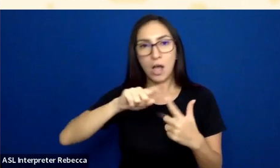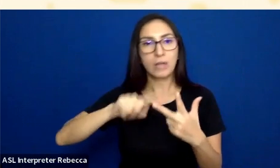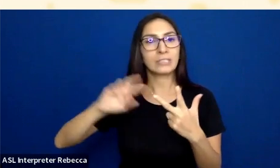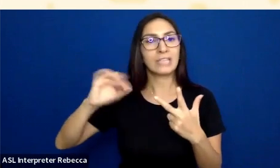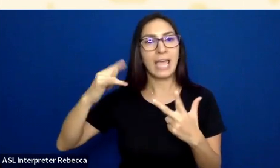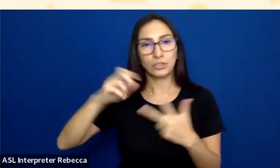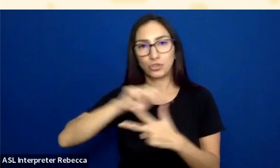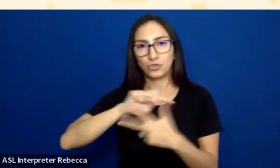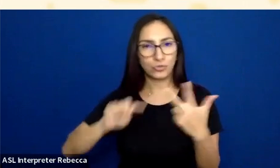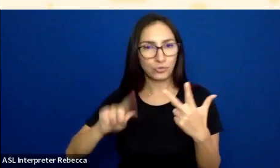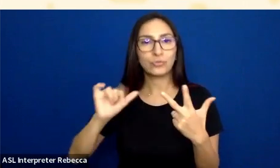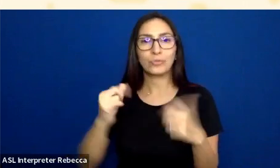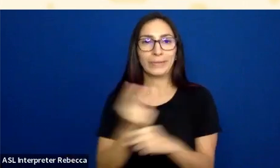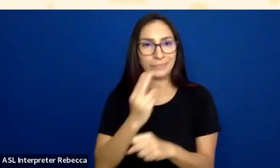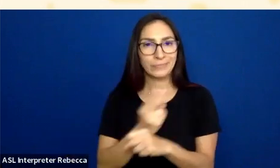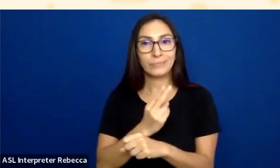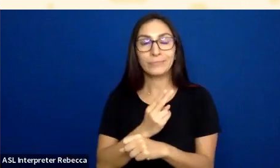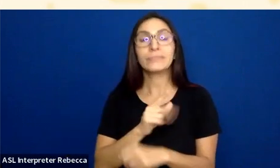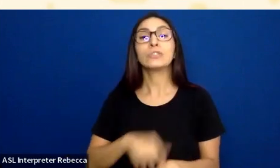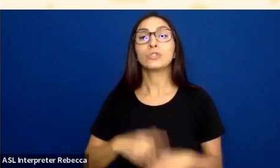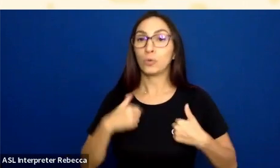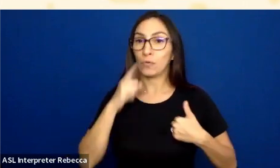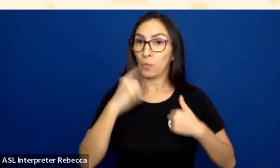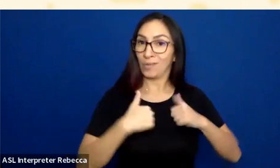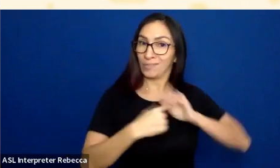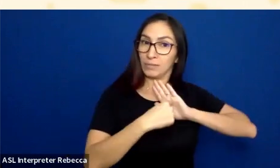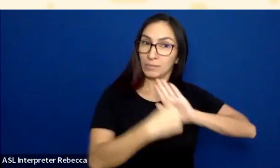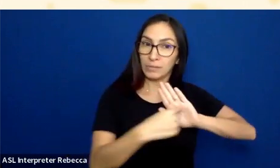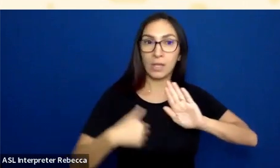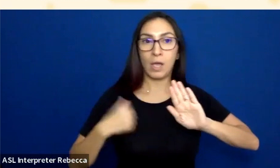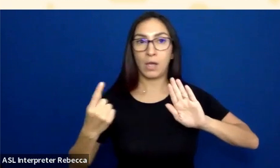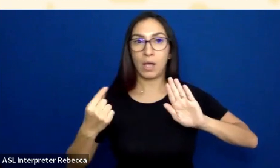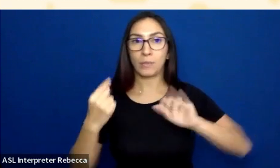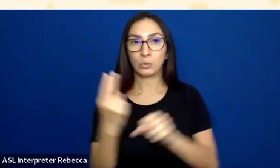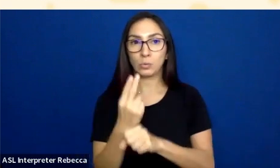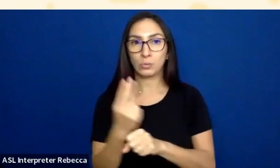When I demonstrate this, I'm going to come to this color